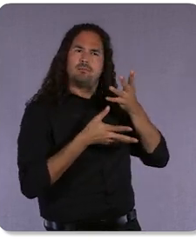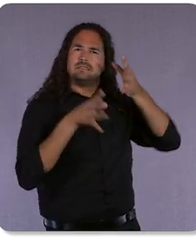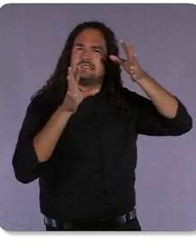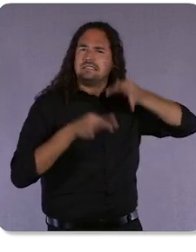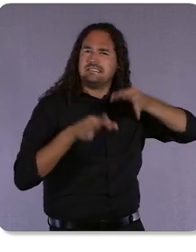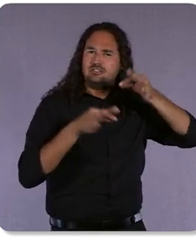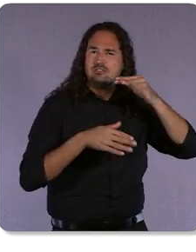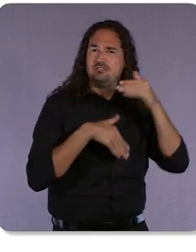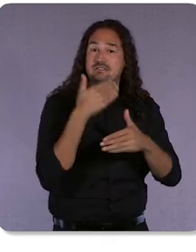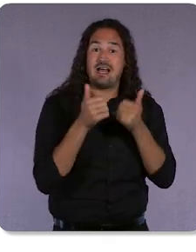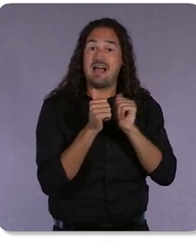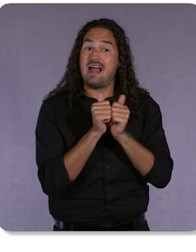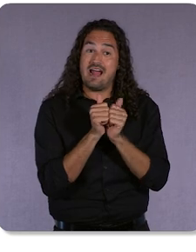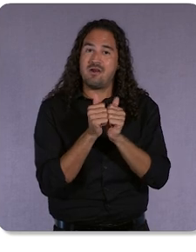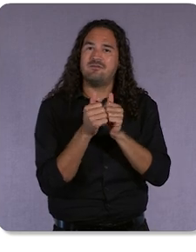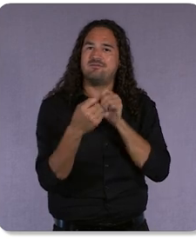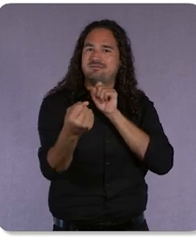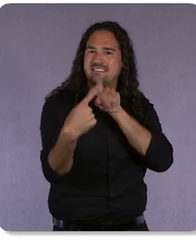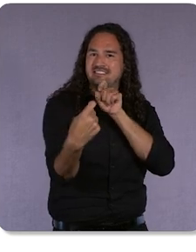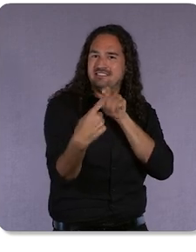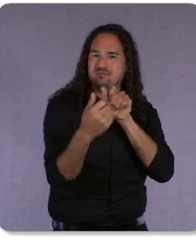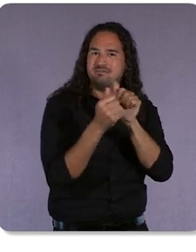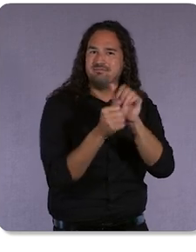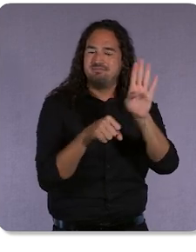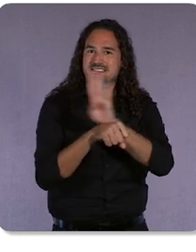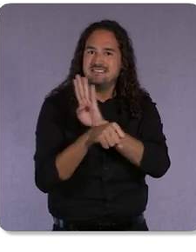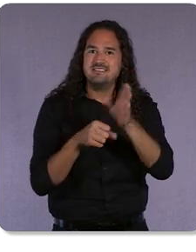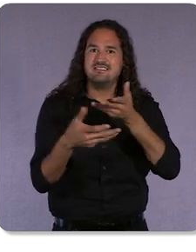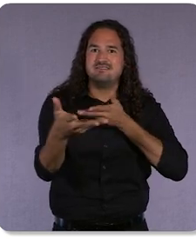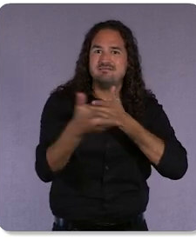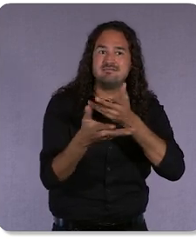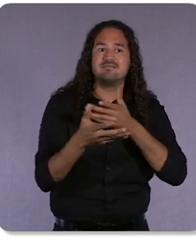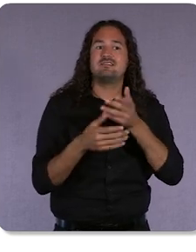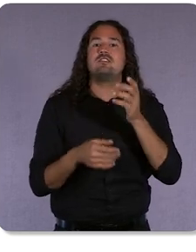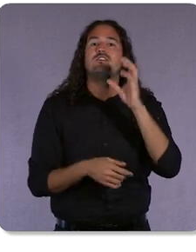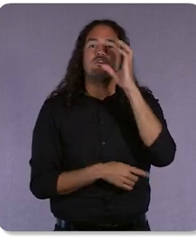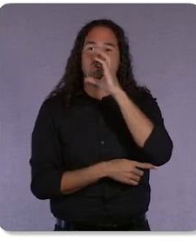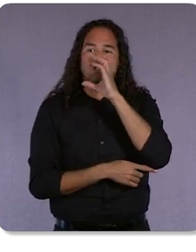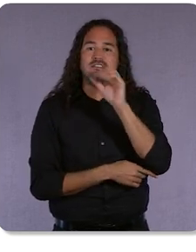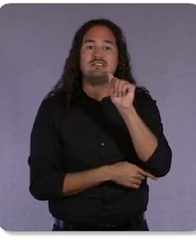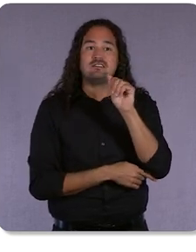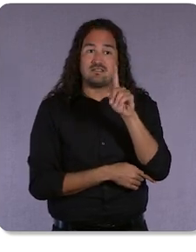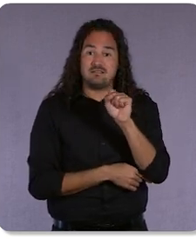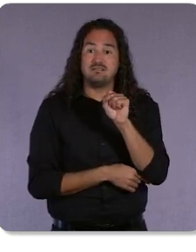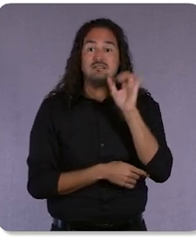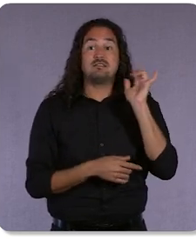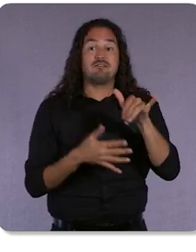businesses directly from Search ads. This is a feature that is now in testing,